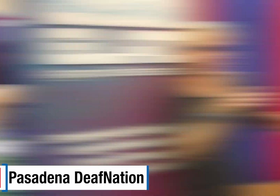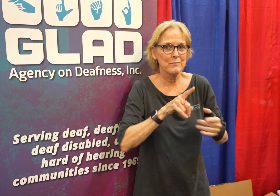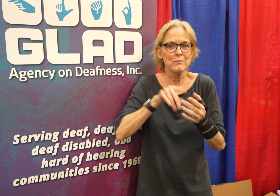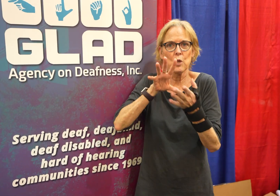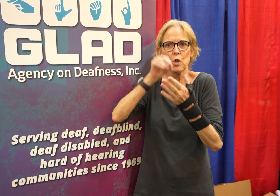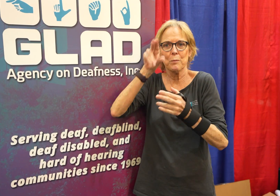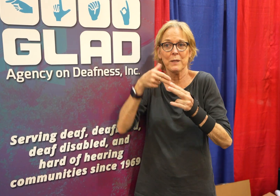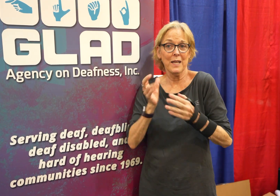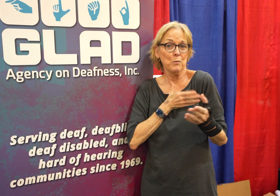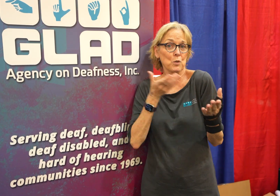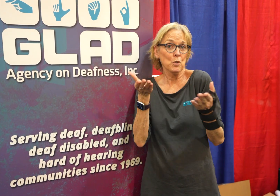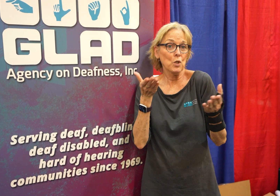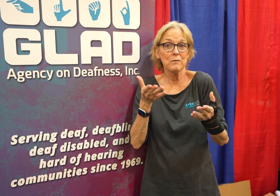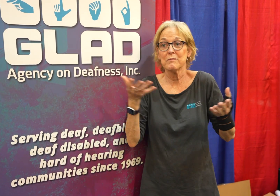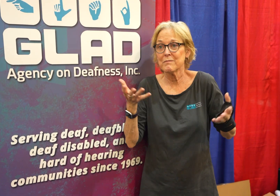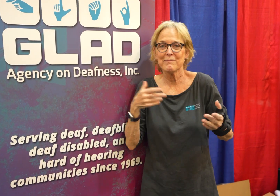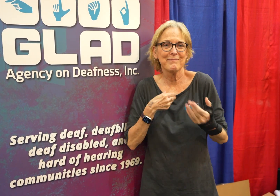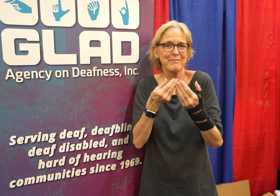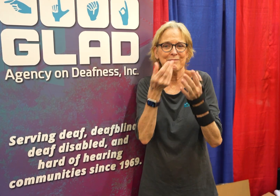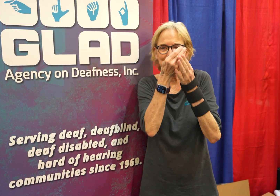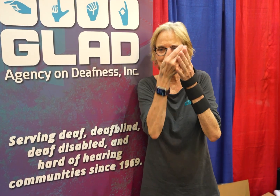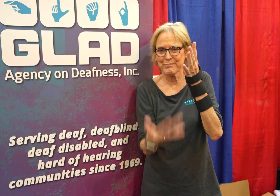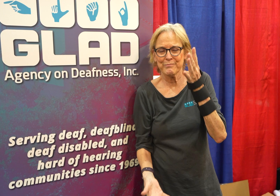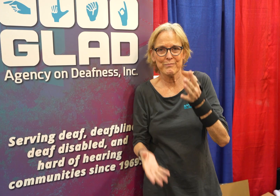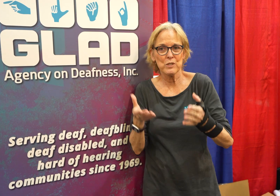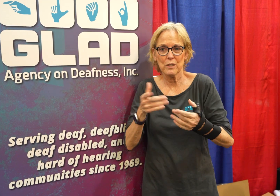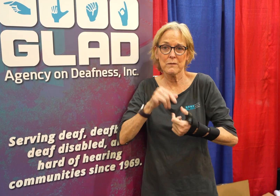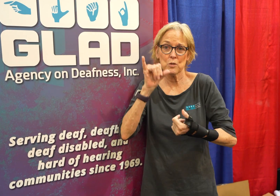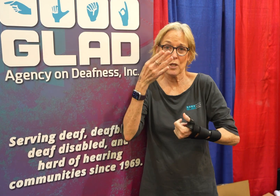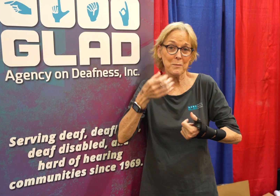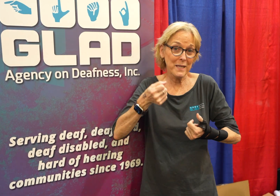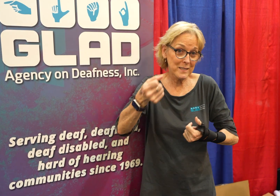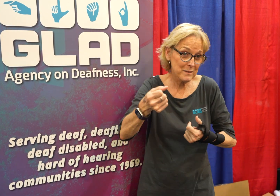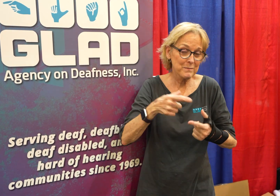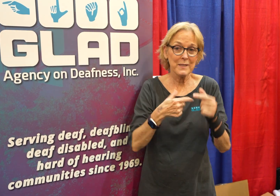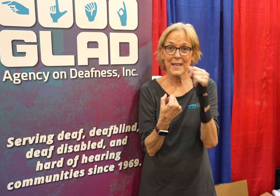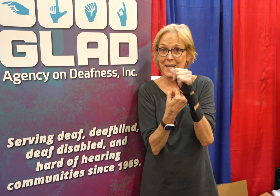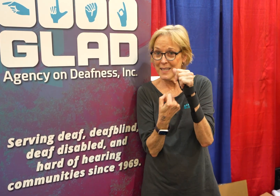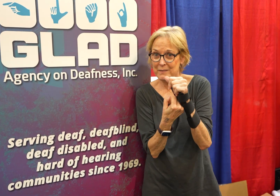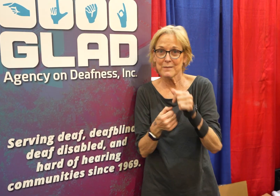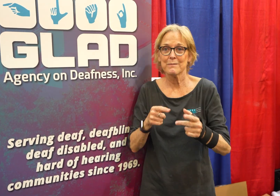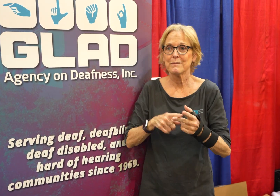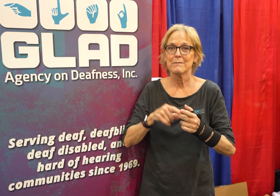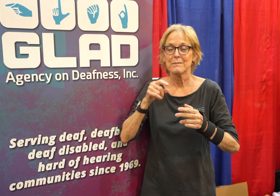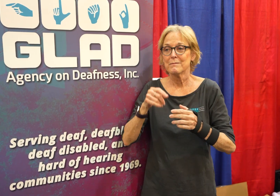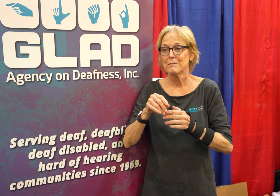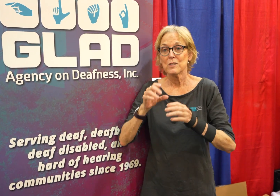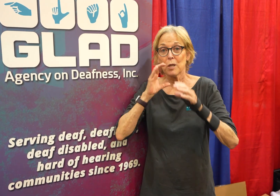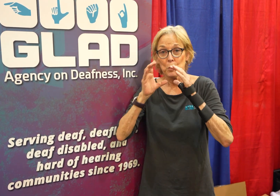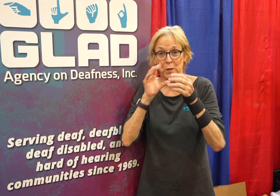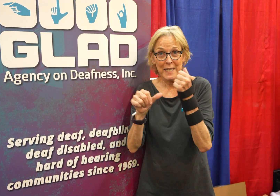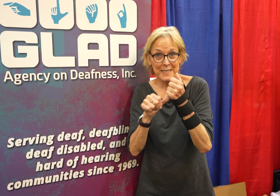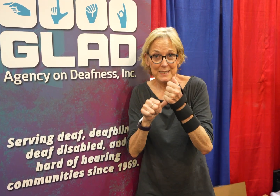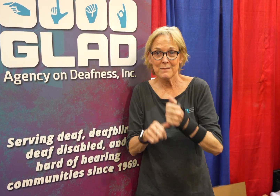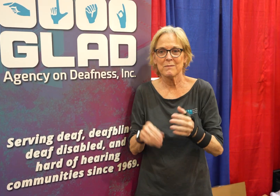People have been learning about our many services including job placement, advocacy, communication assistance,